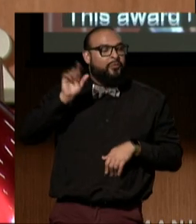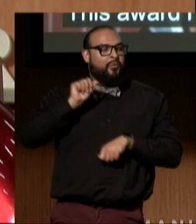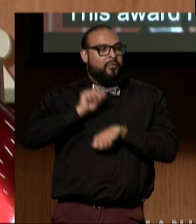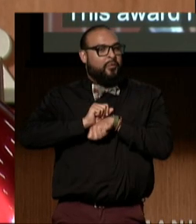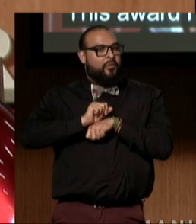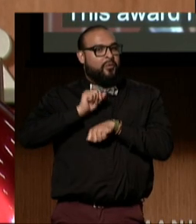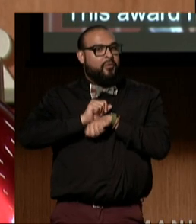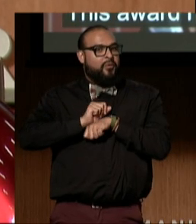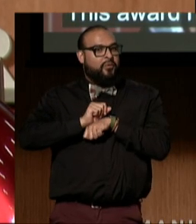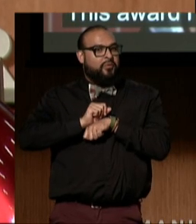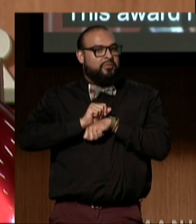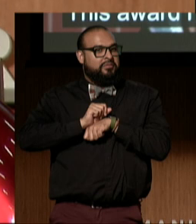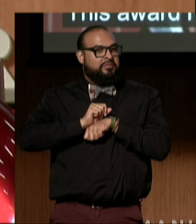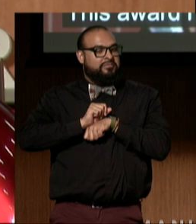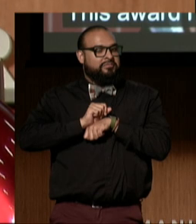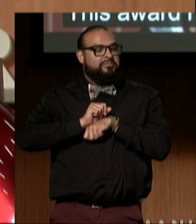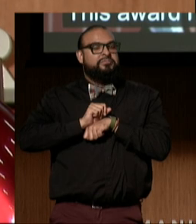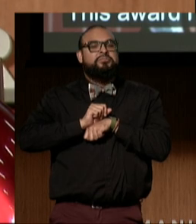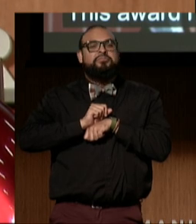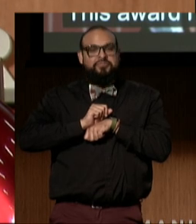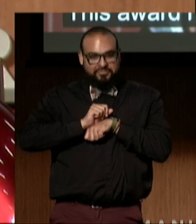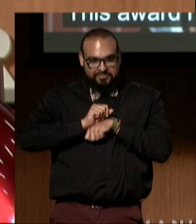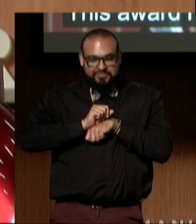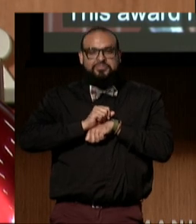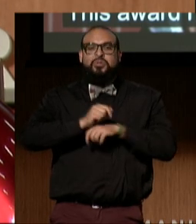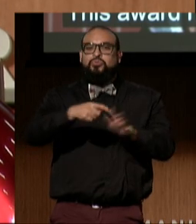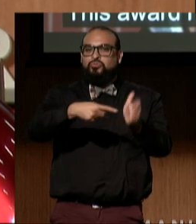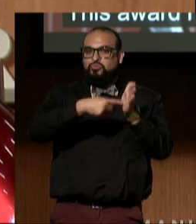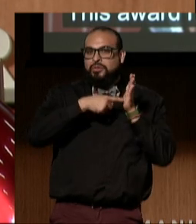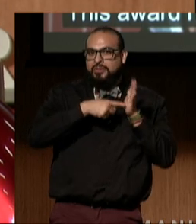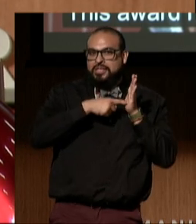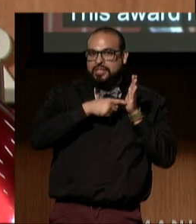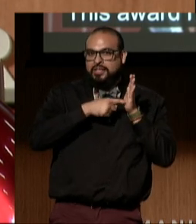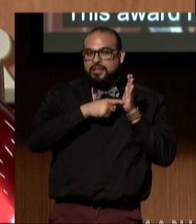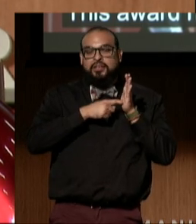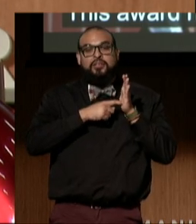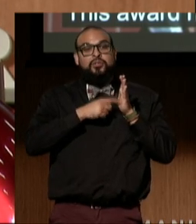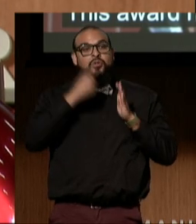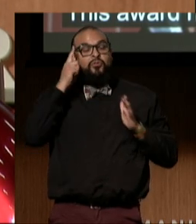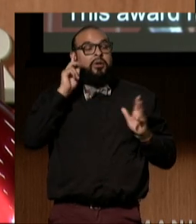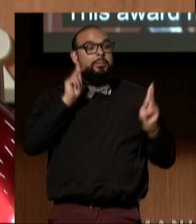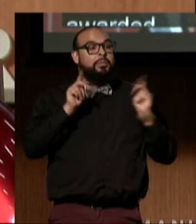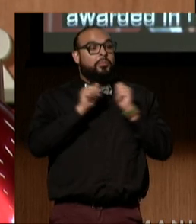is awarded for her efforts in representation of people with disabilities in the media,